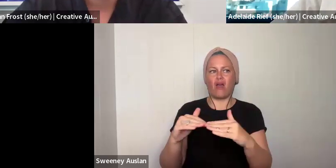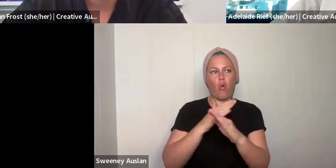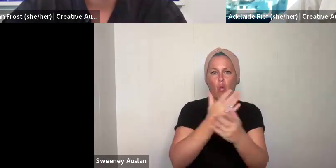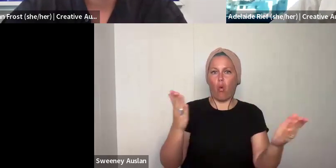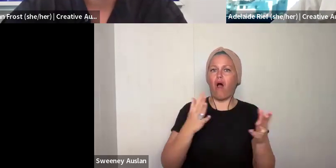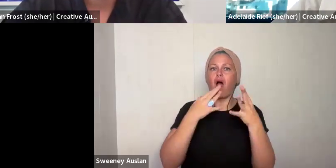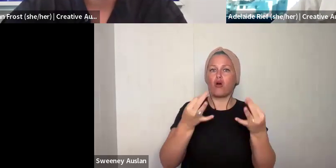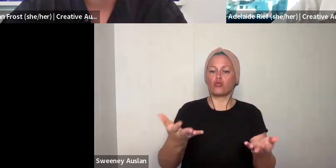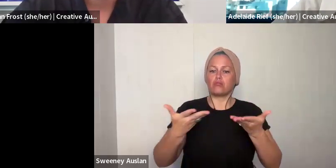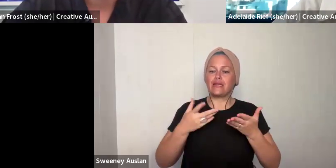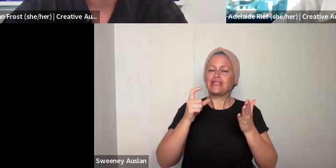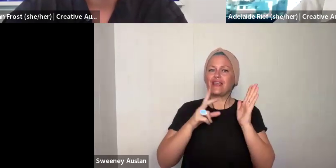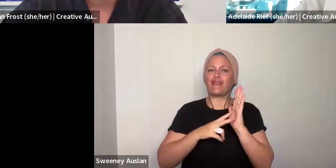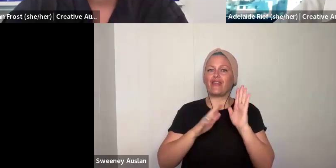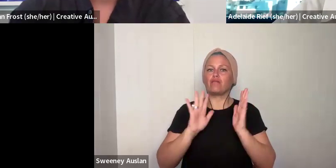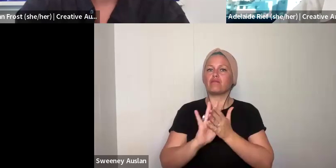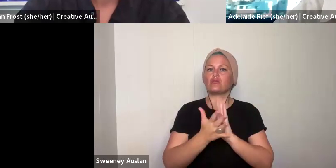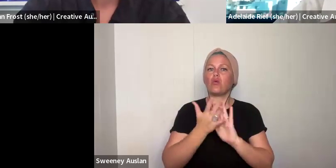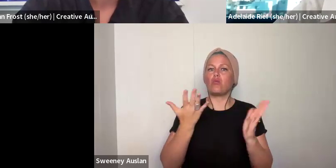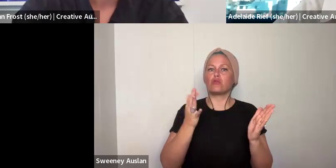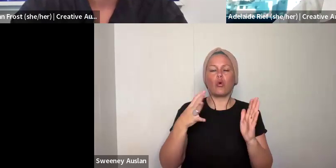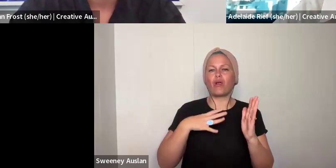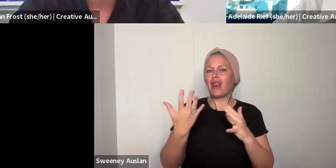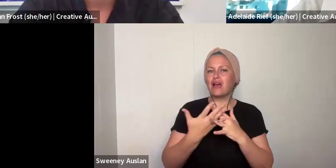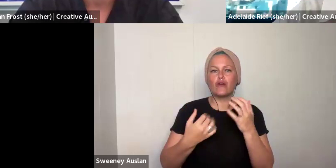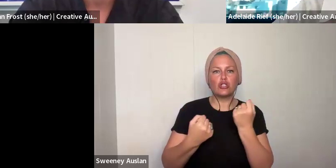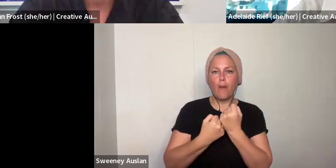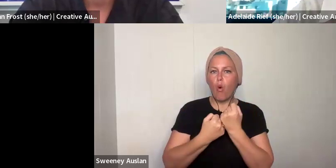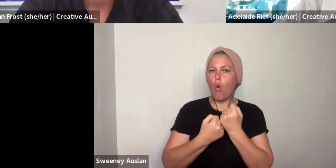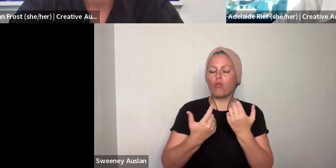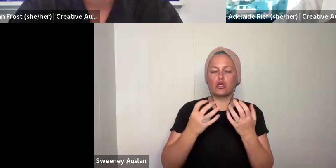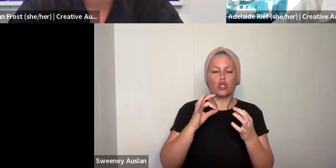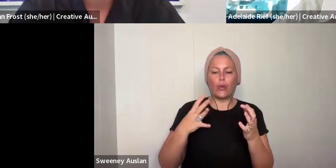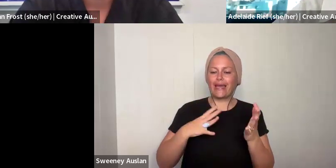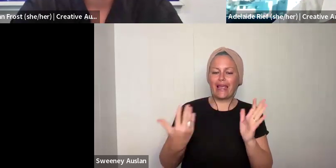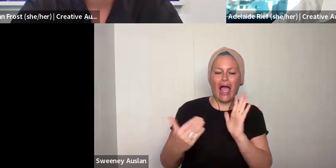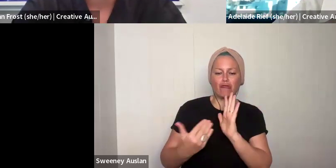don't need to provide lots of evidence of your artistic practice with photos of videos and